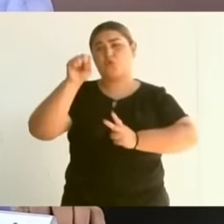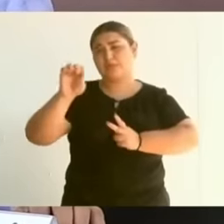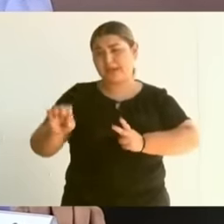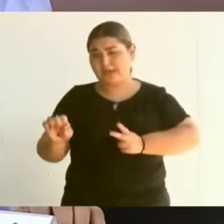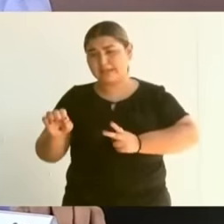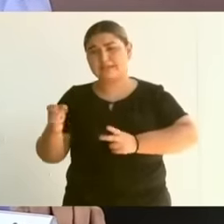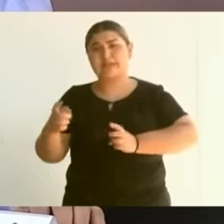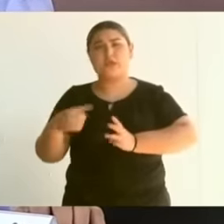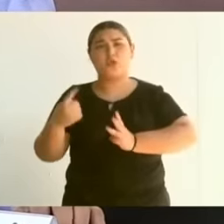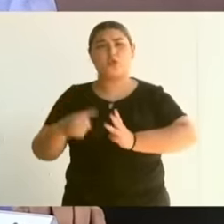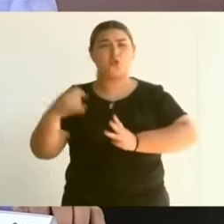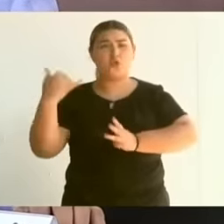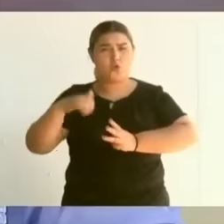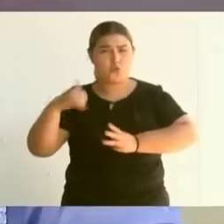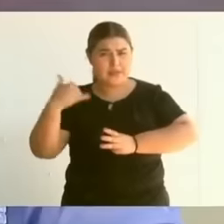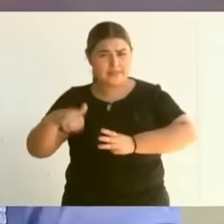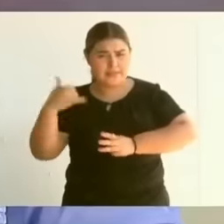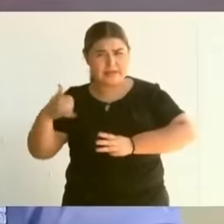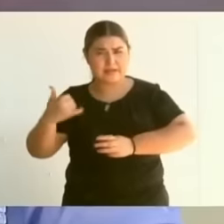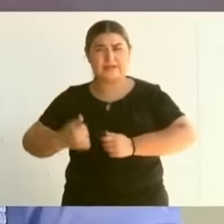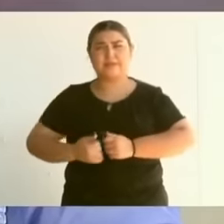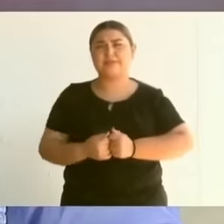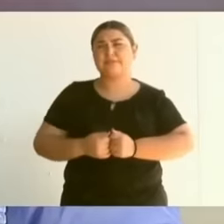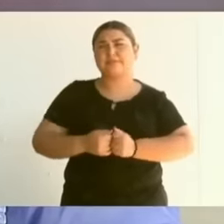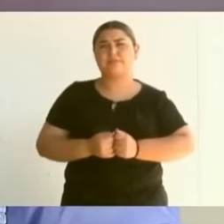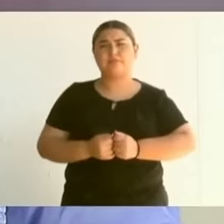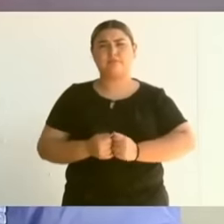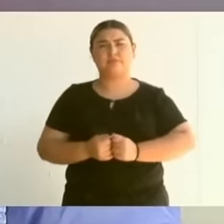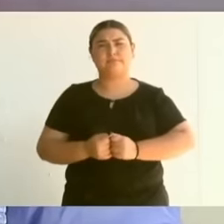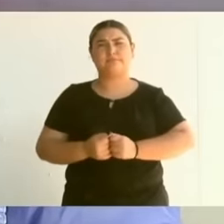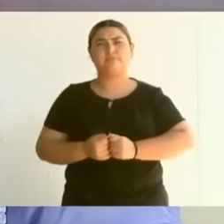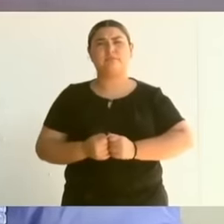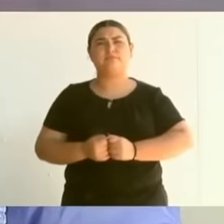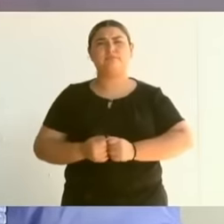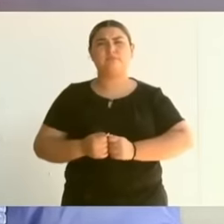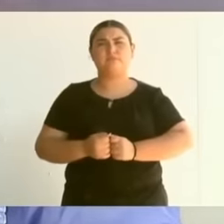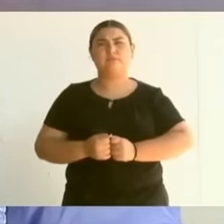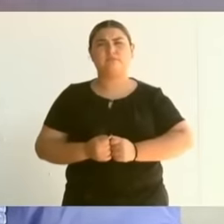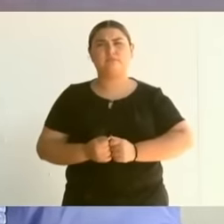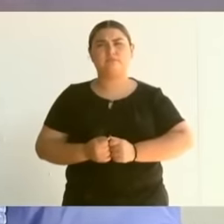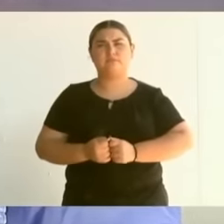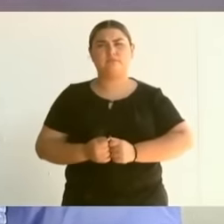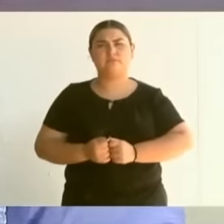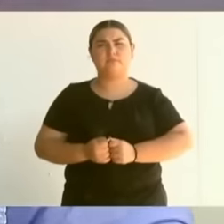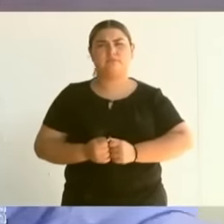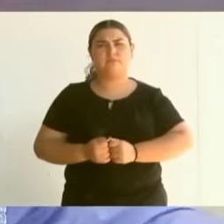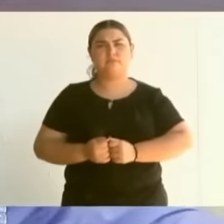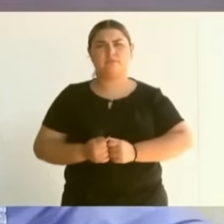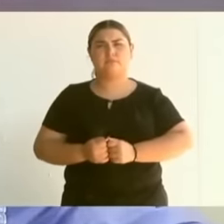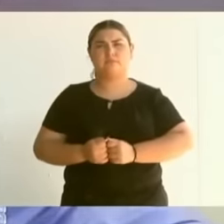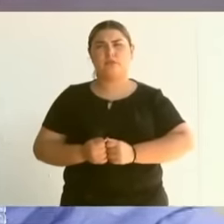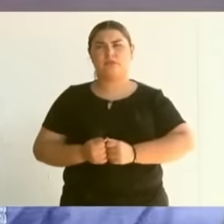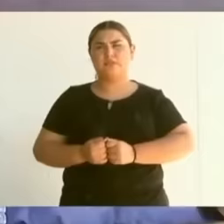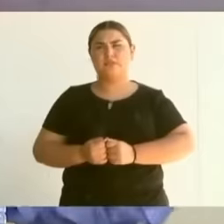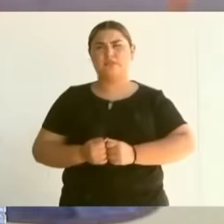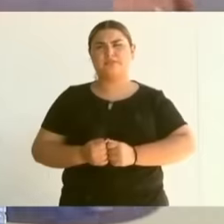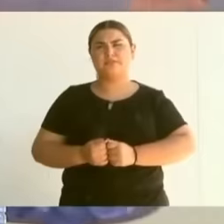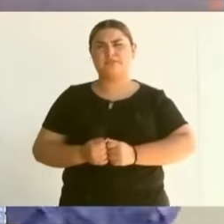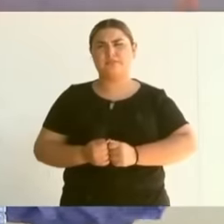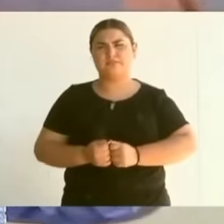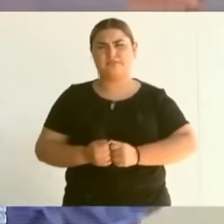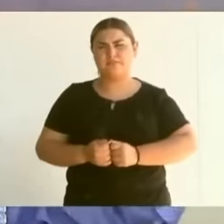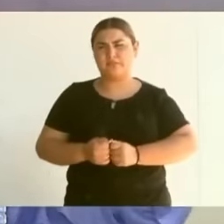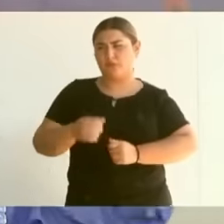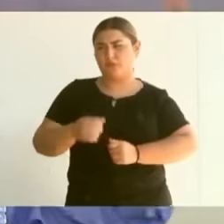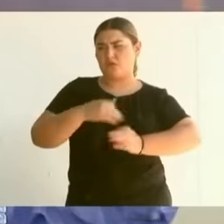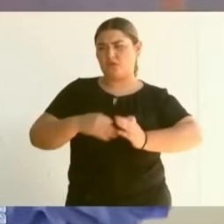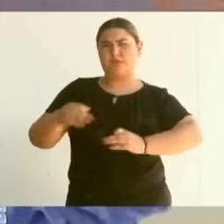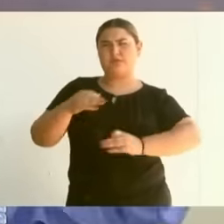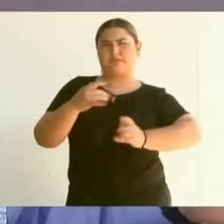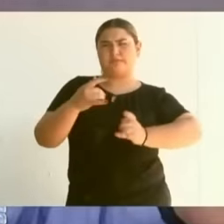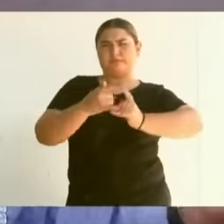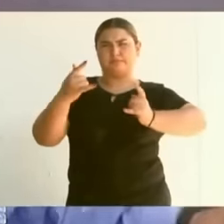Yucatan. We must have all this history very